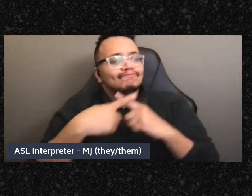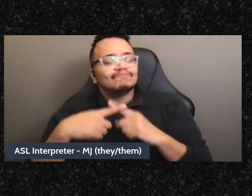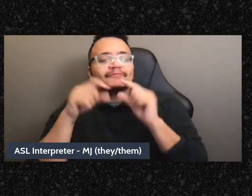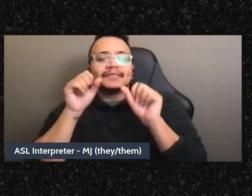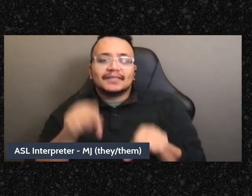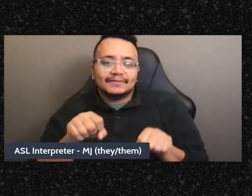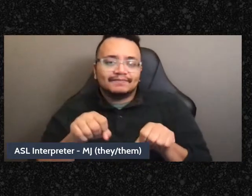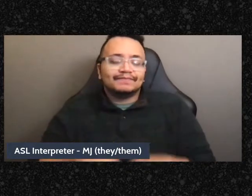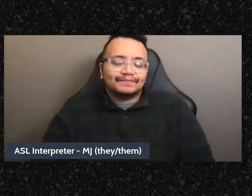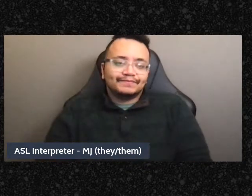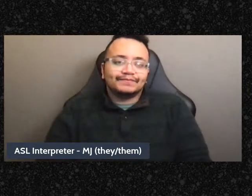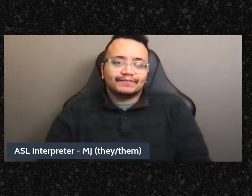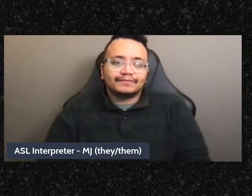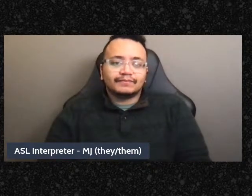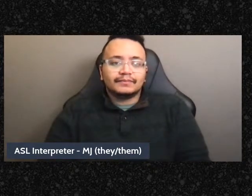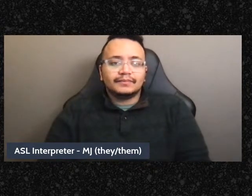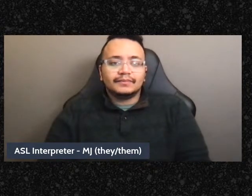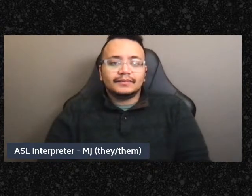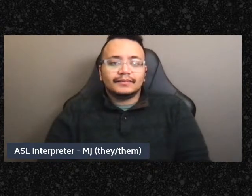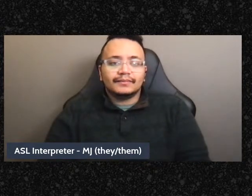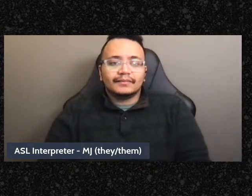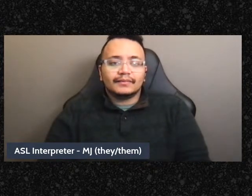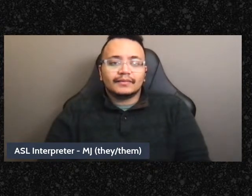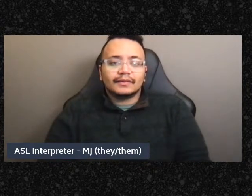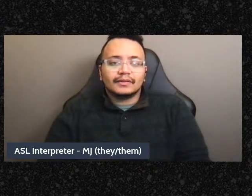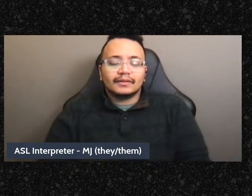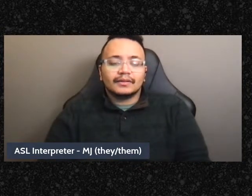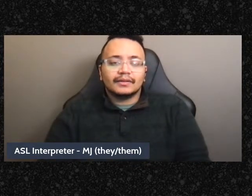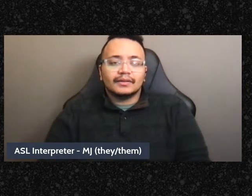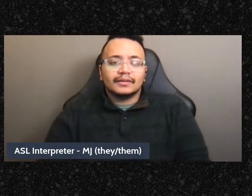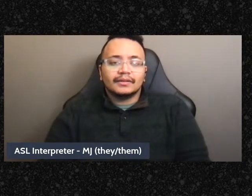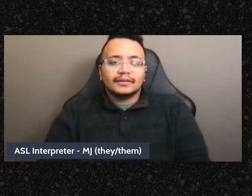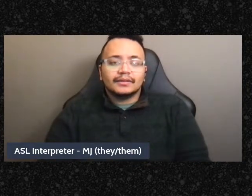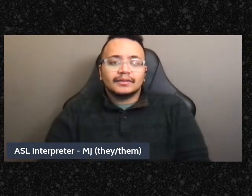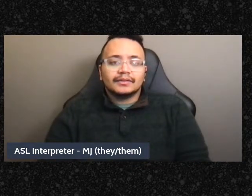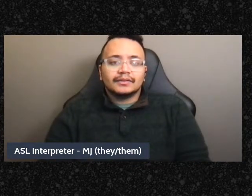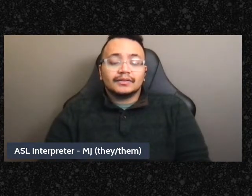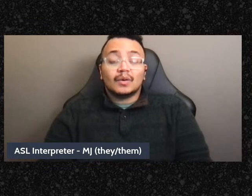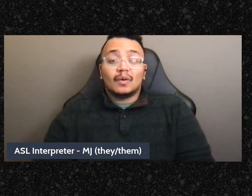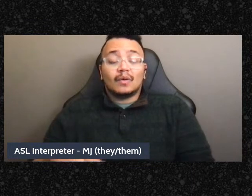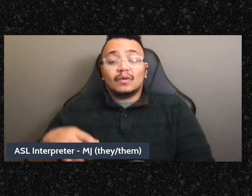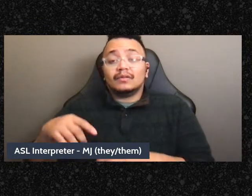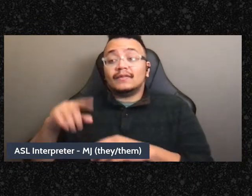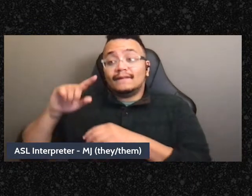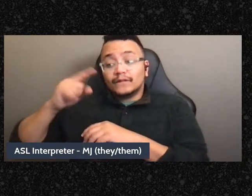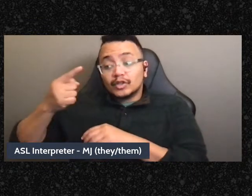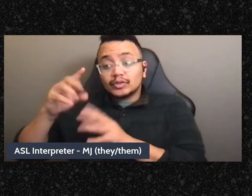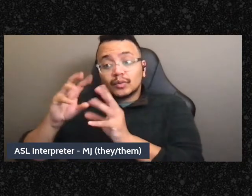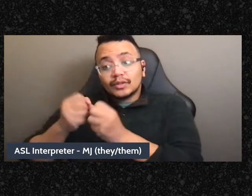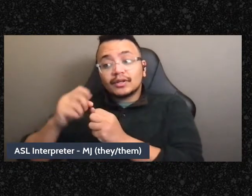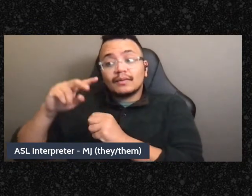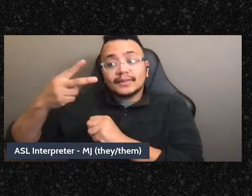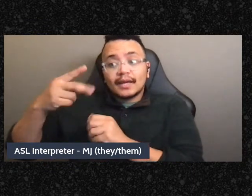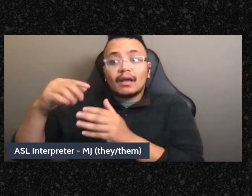um, so I think in some ways all of the pieces of these workshops are about this, likem if we have